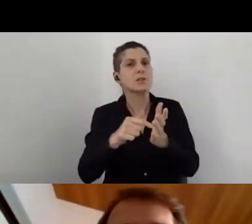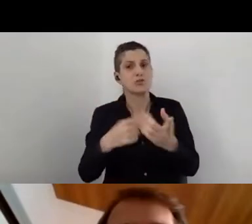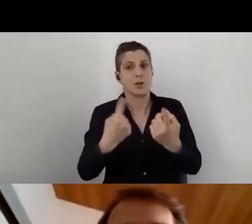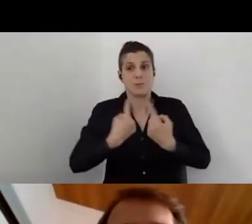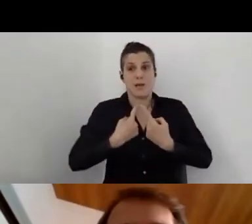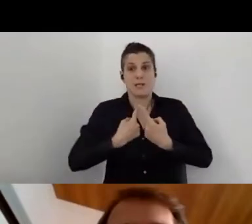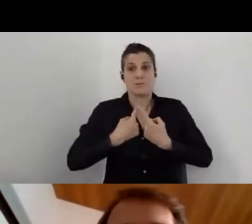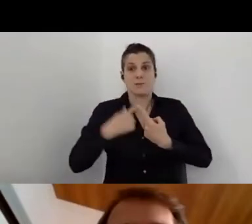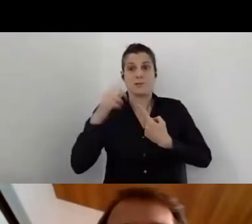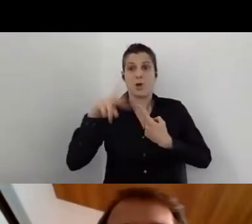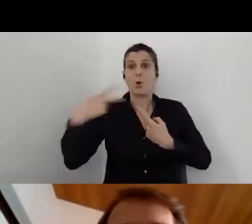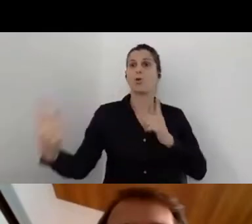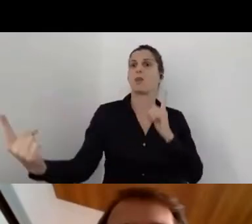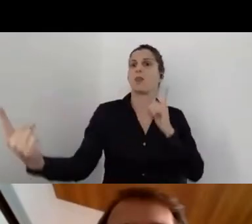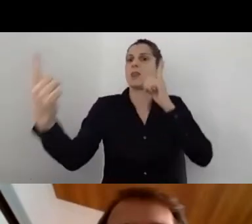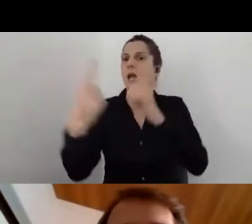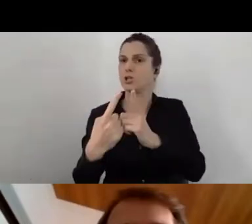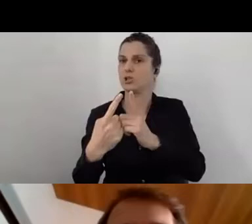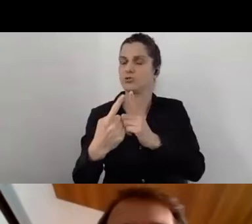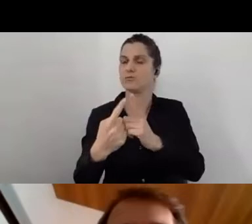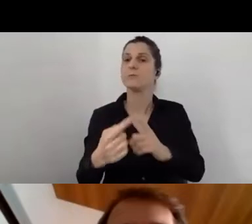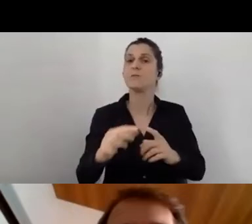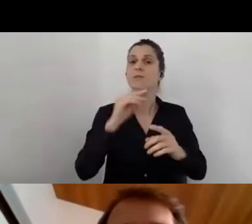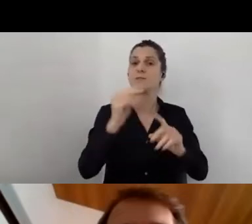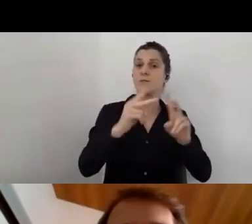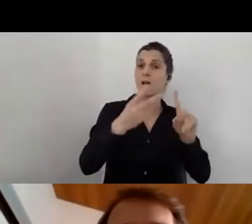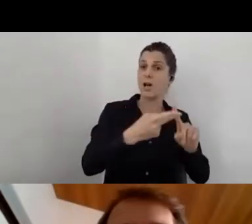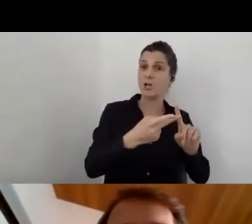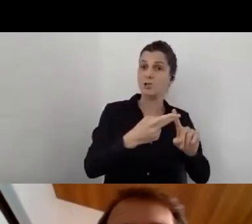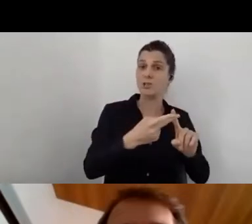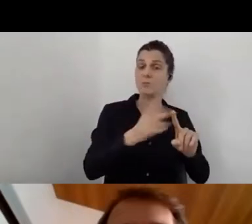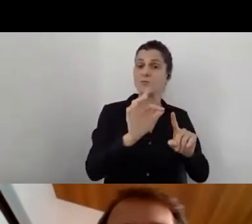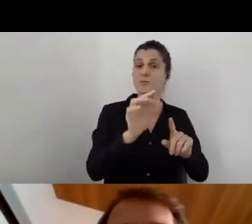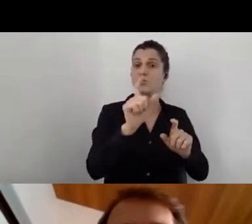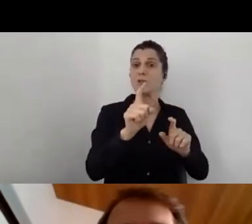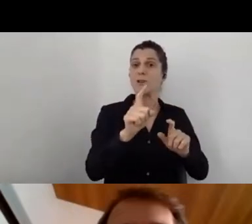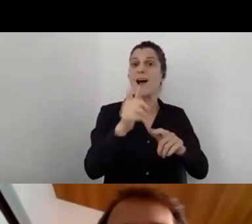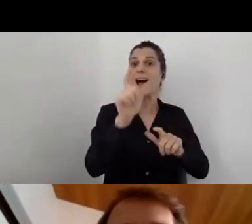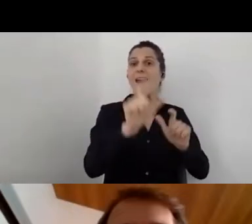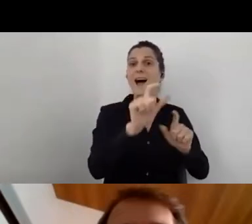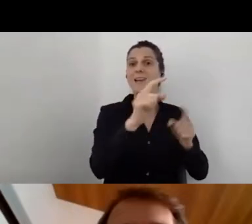The second question is for our customers' customers, for the end users